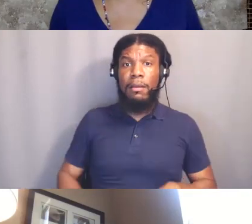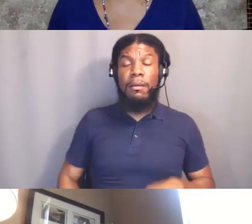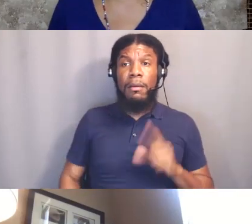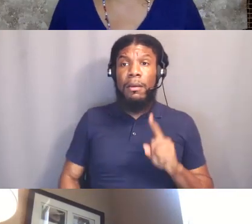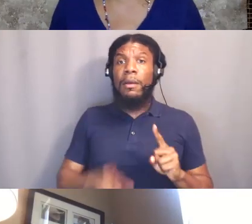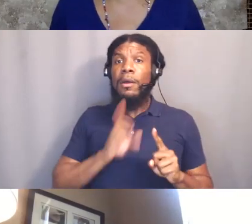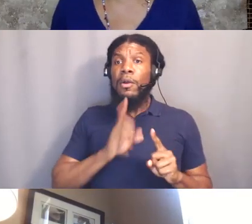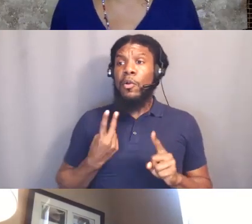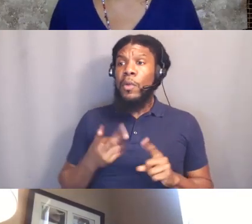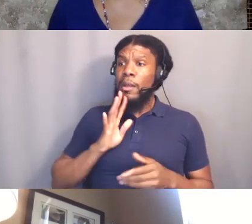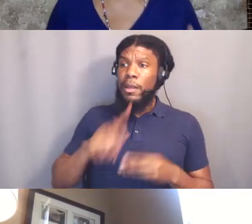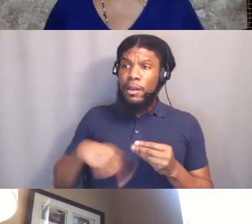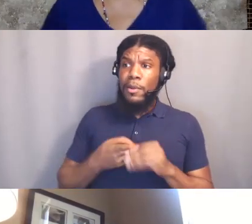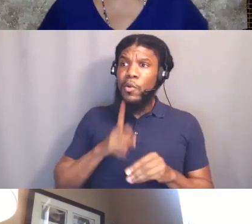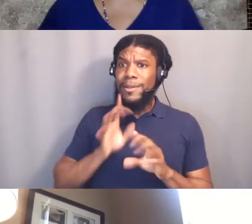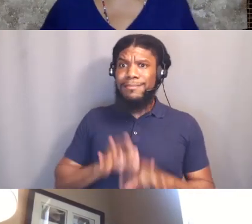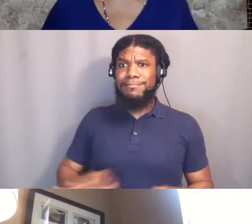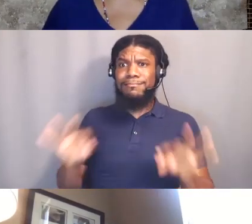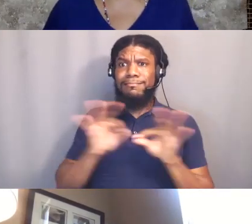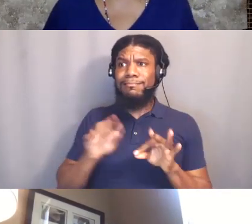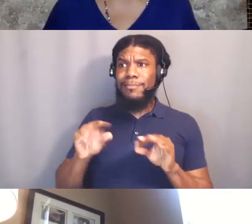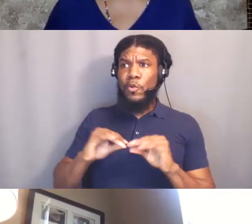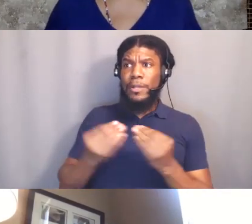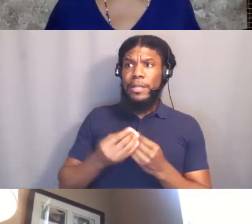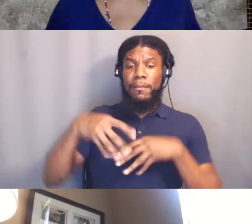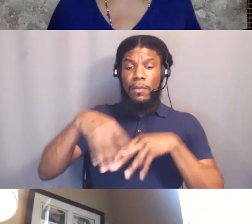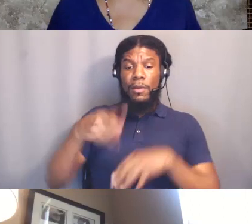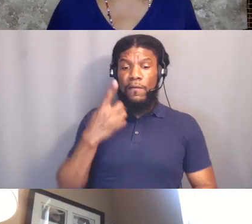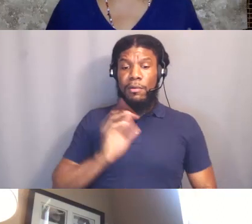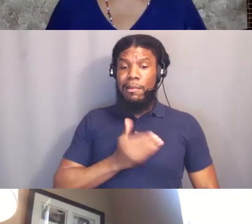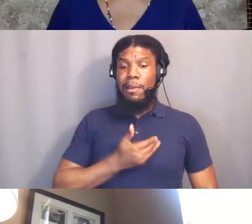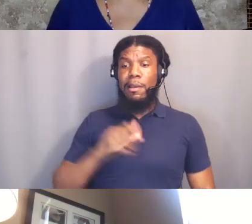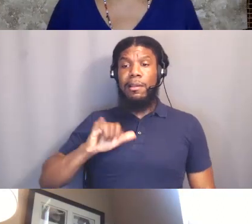it's even important to like she wants them to be more of a overt